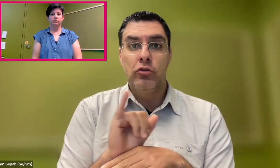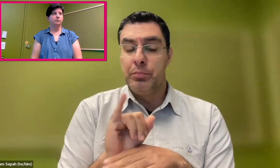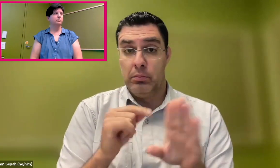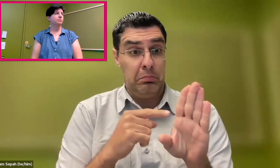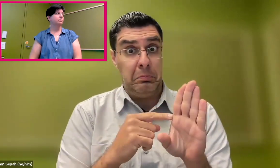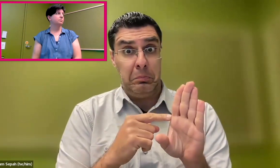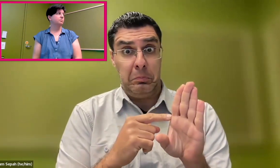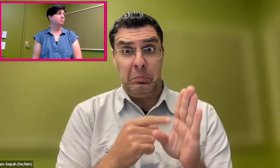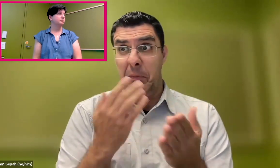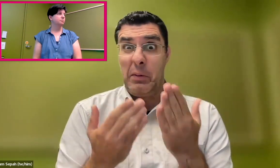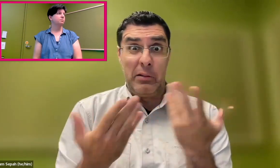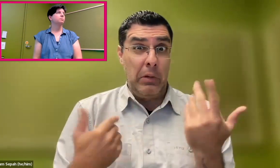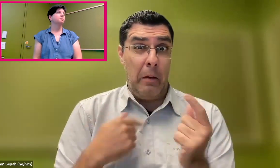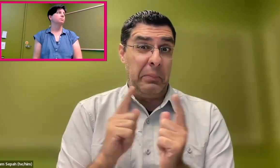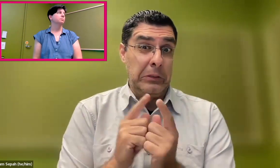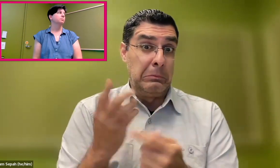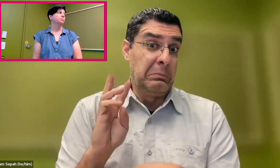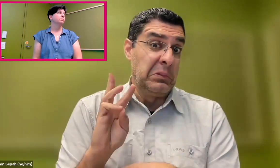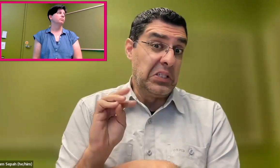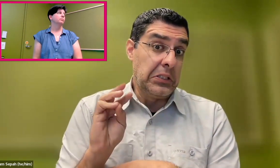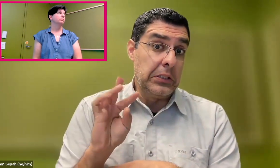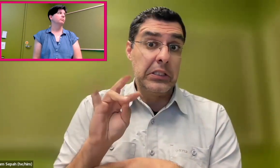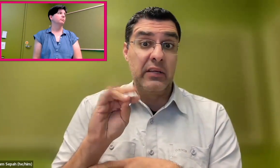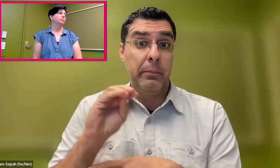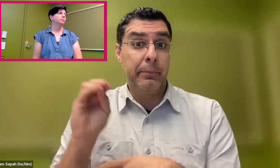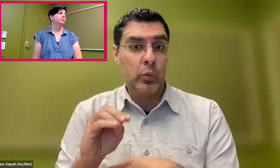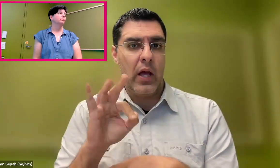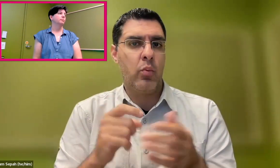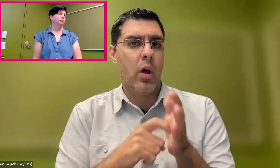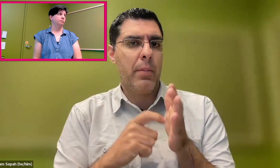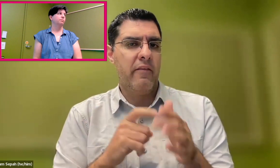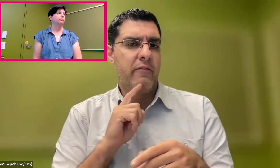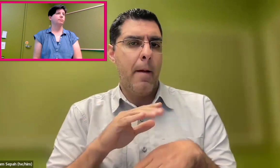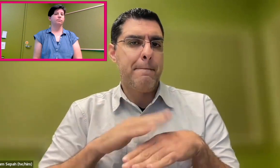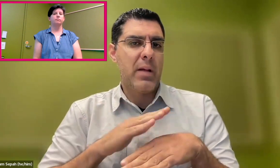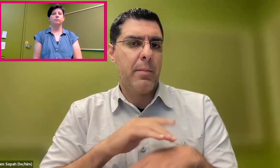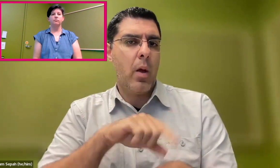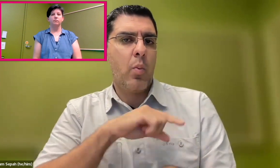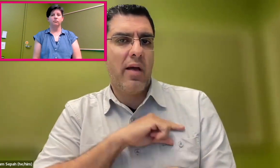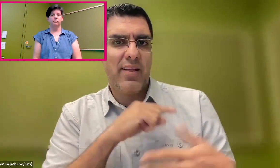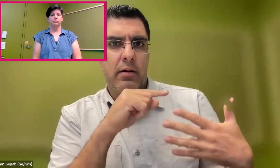My first HR internship-- I think I met 60% to 70% of the criteria,